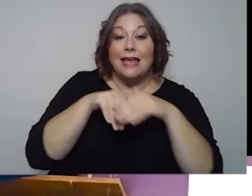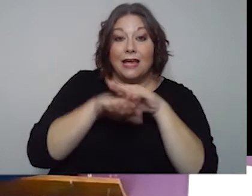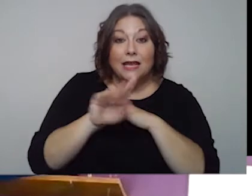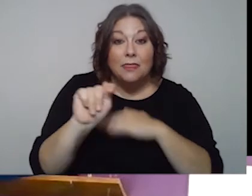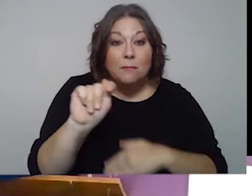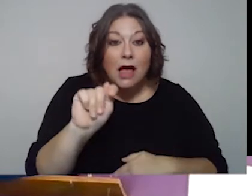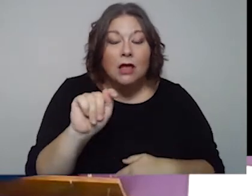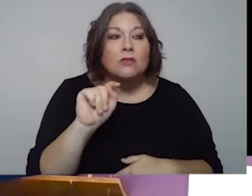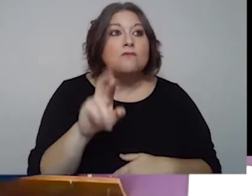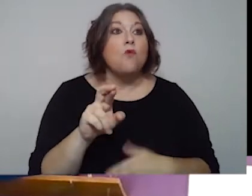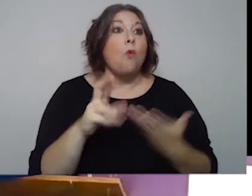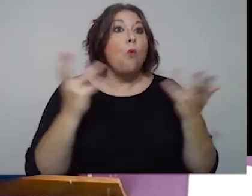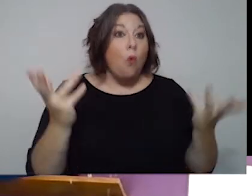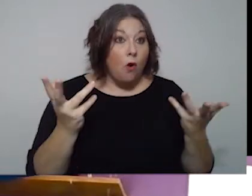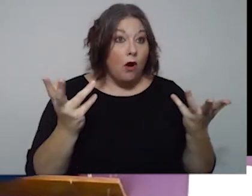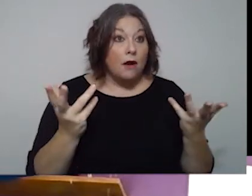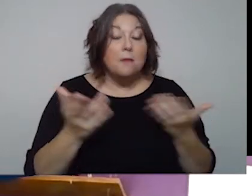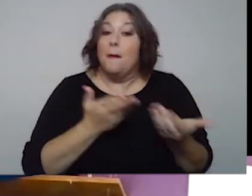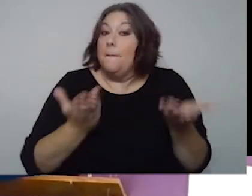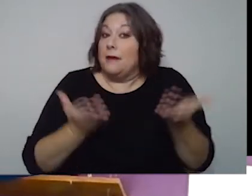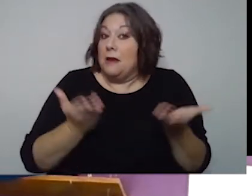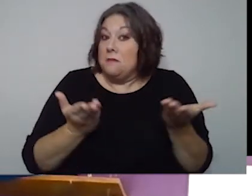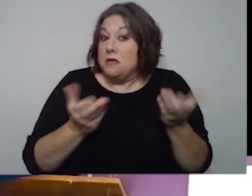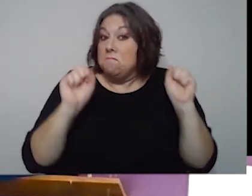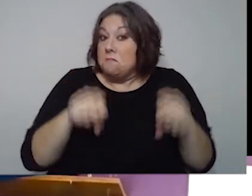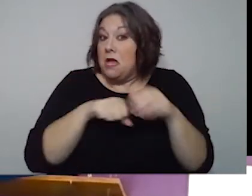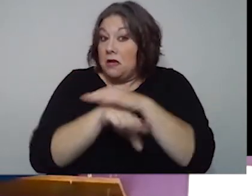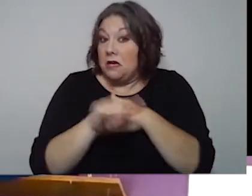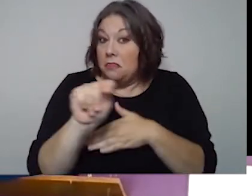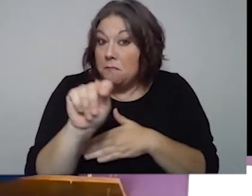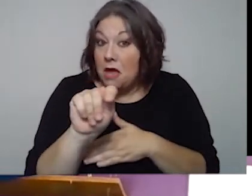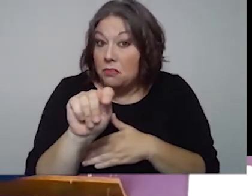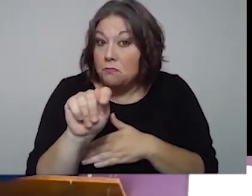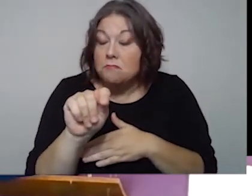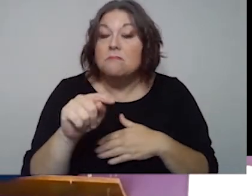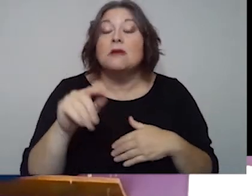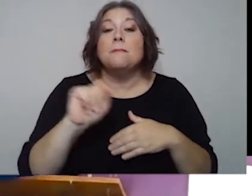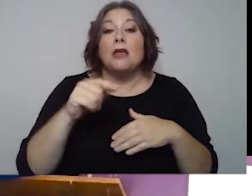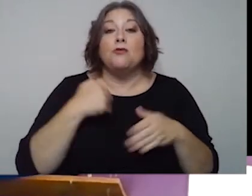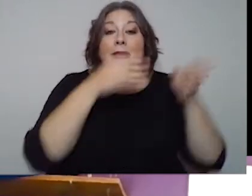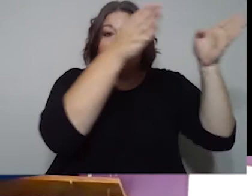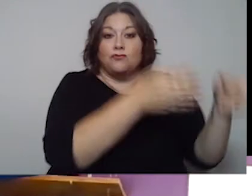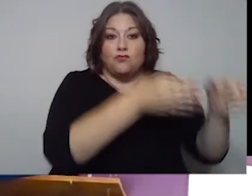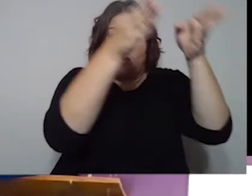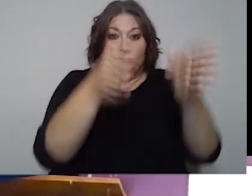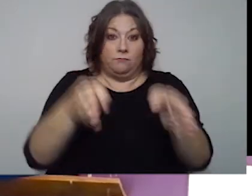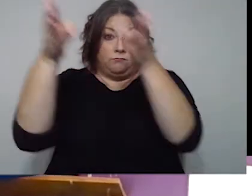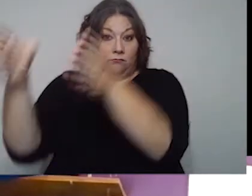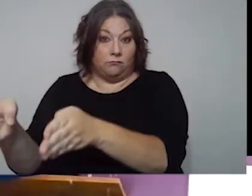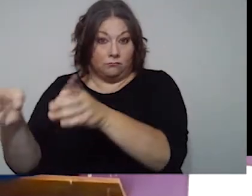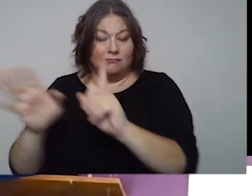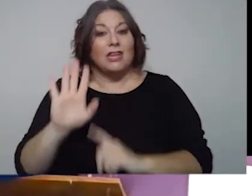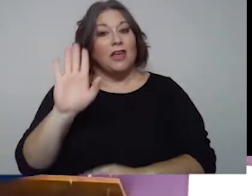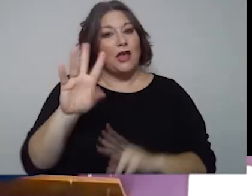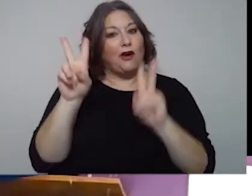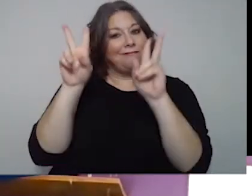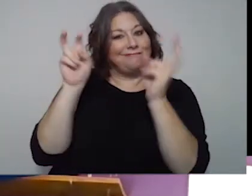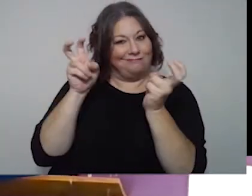get in the bathroom, or once I get in the bathroom, say, a bathroom has a stall -- their accessible stall